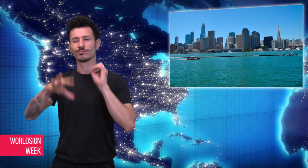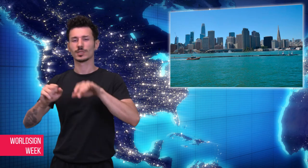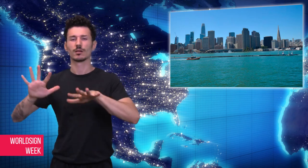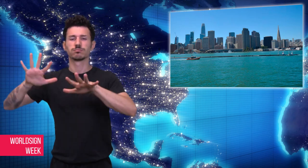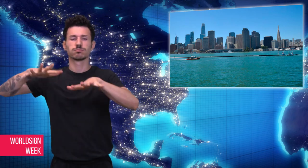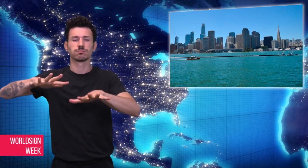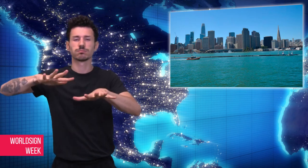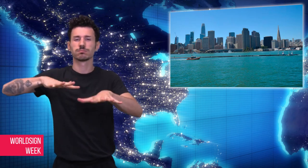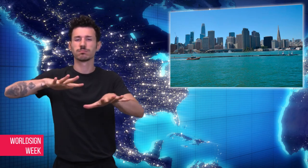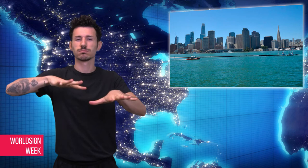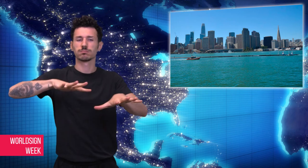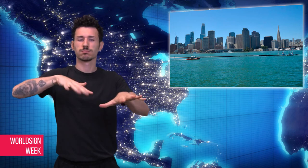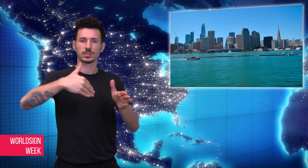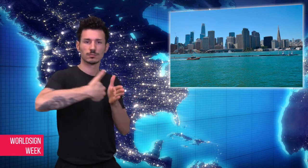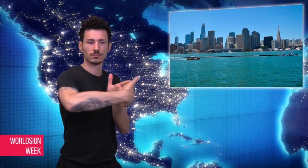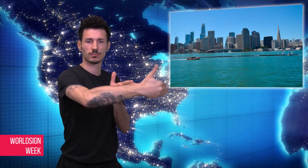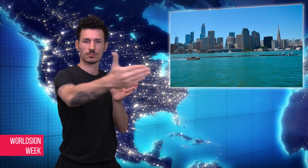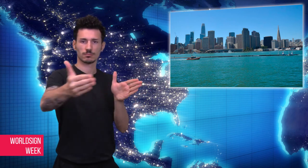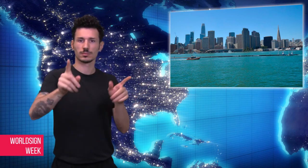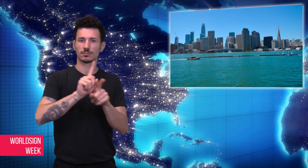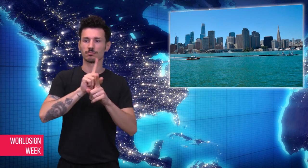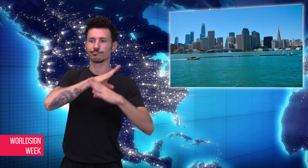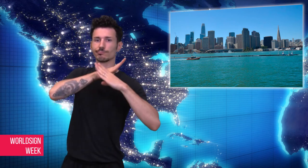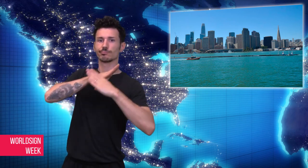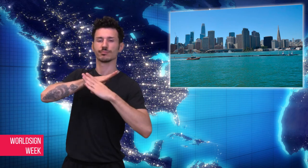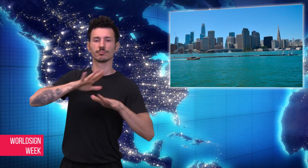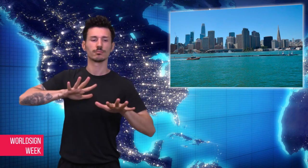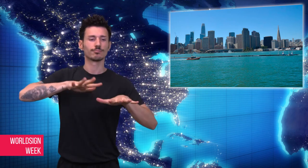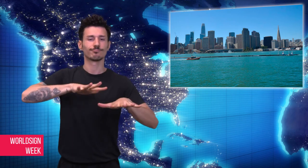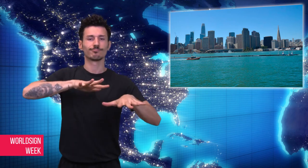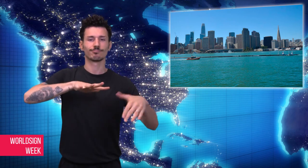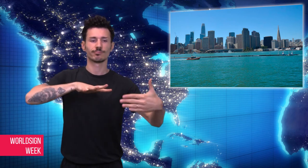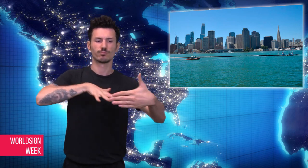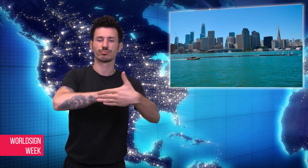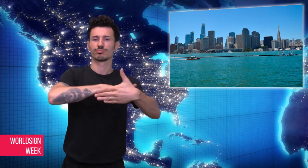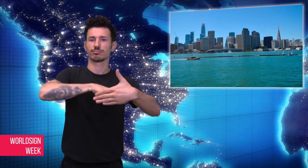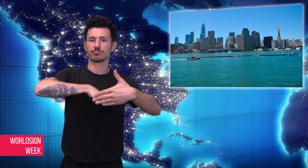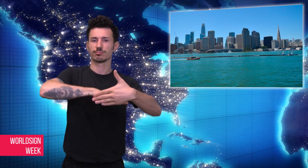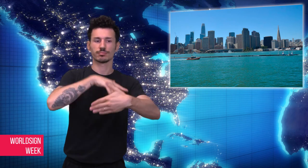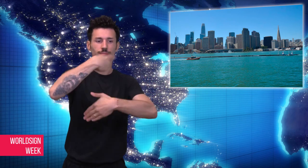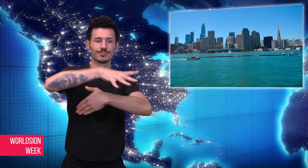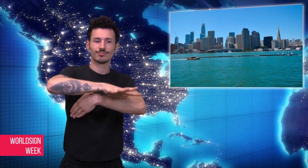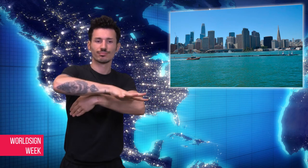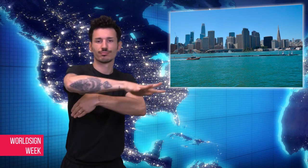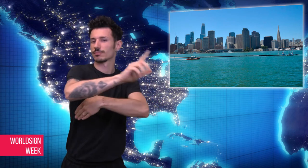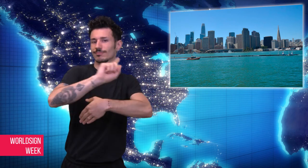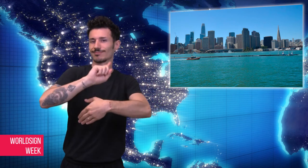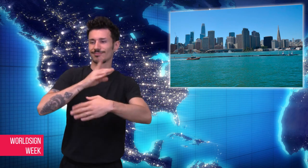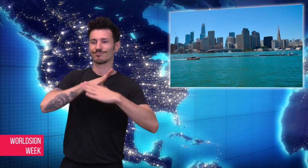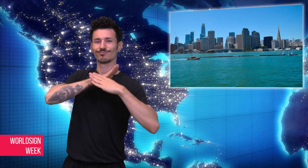ten-foot deep screen that is intended to act as a “coastline”. It will